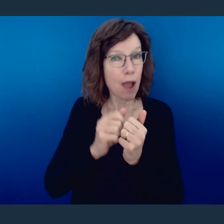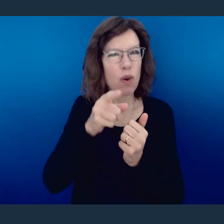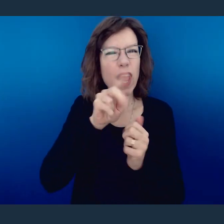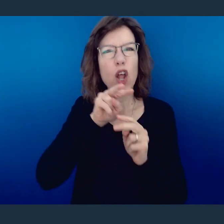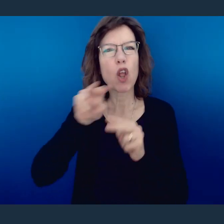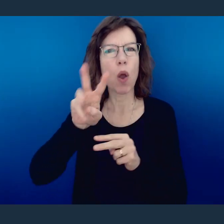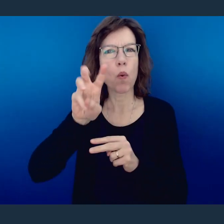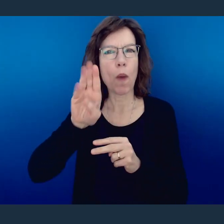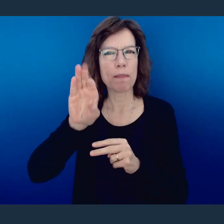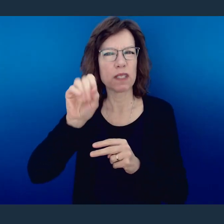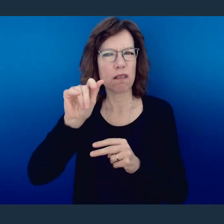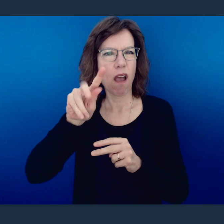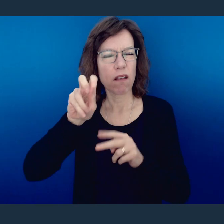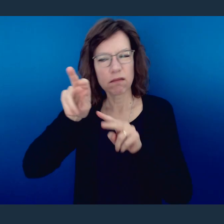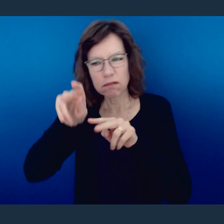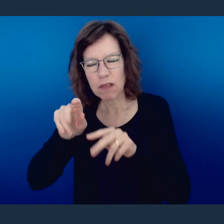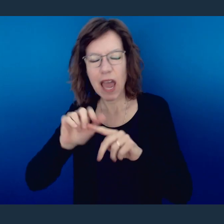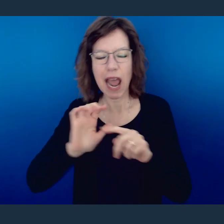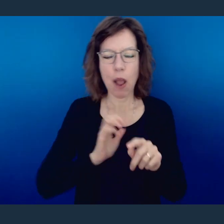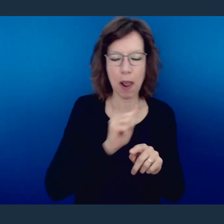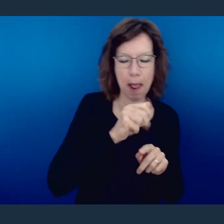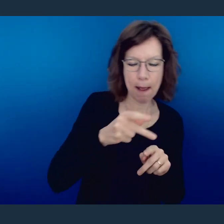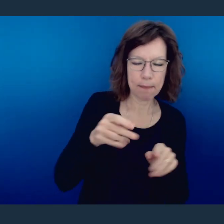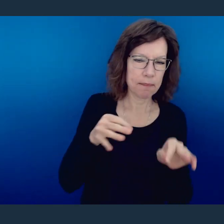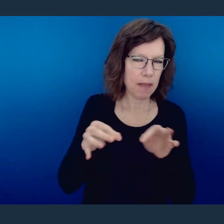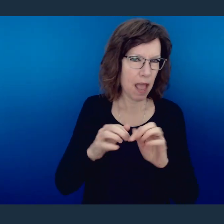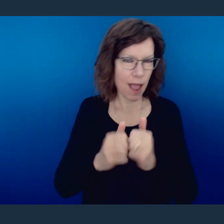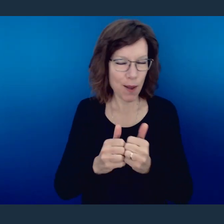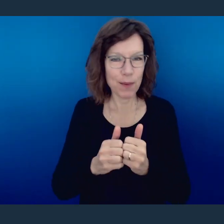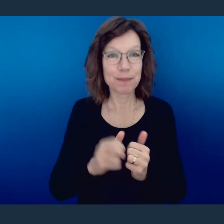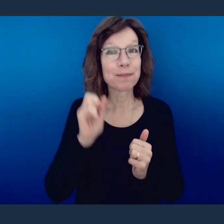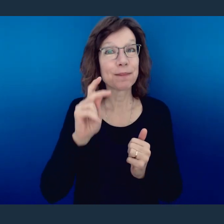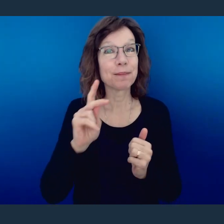on how to do so on our website and on our app.